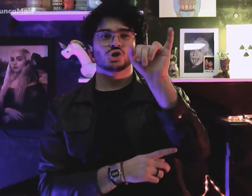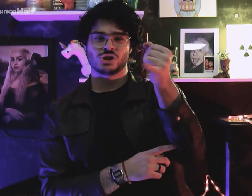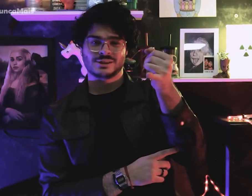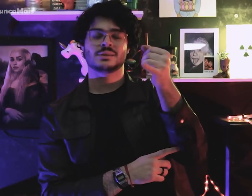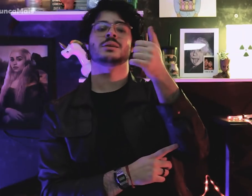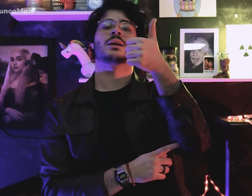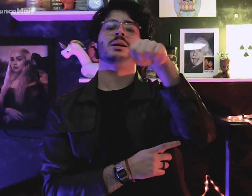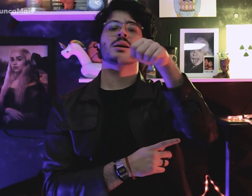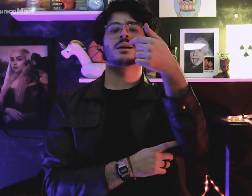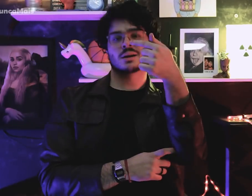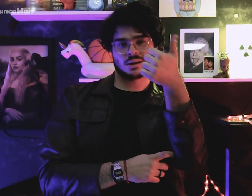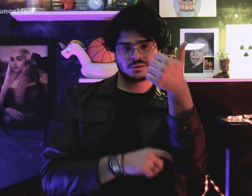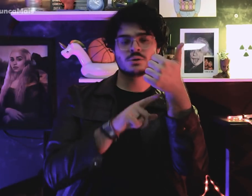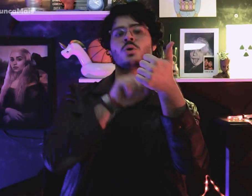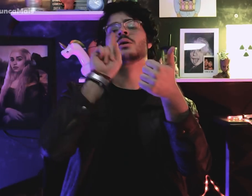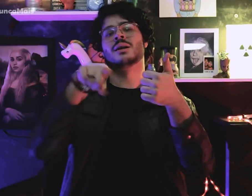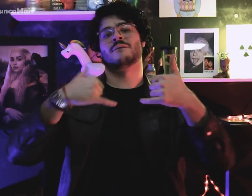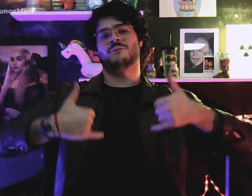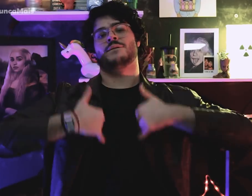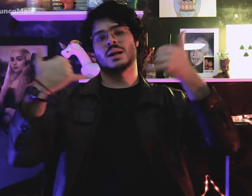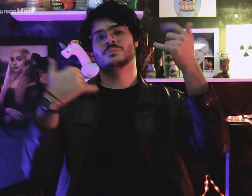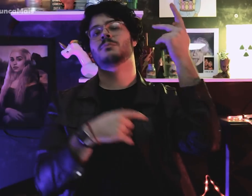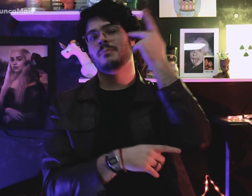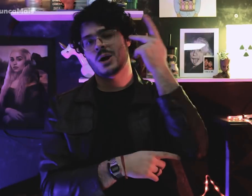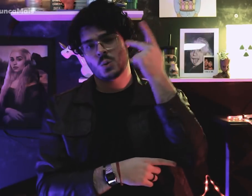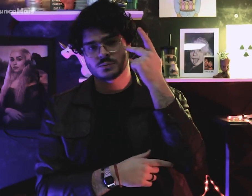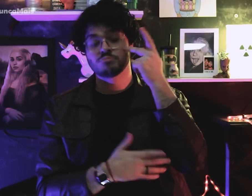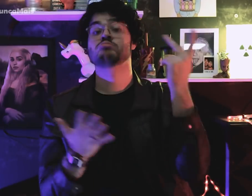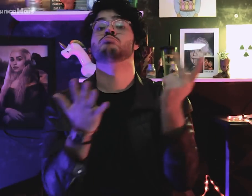No dia 25 de janeiro de 1971, no aniversário de São Paulo,